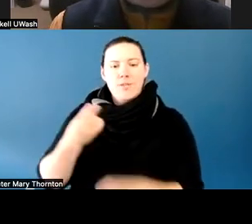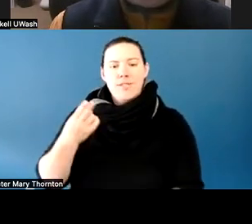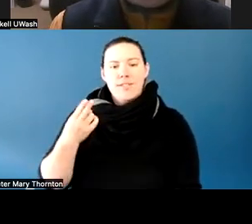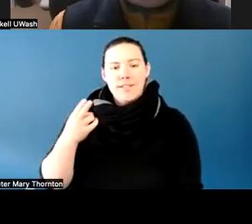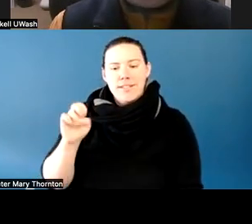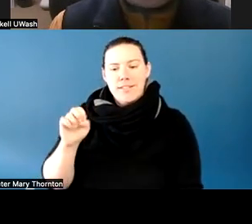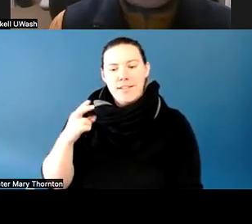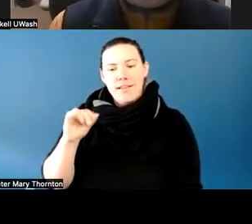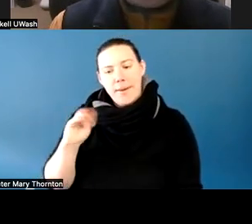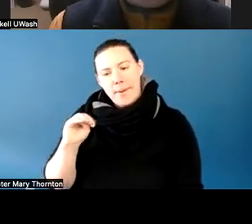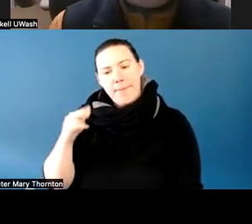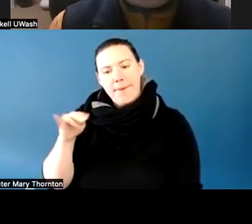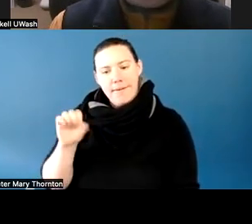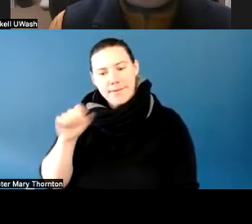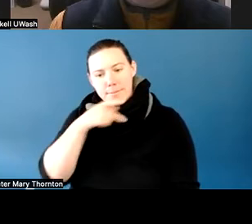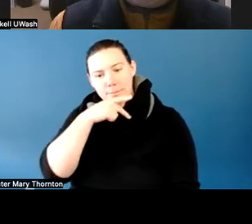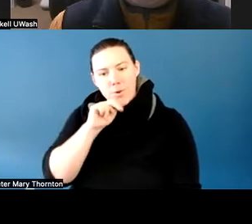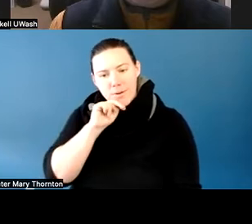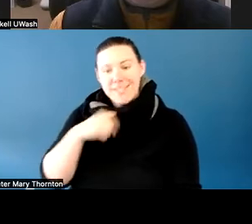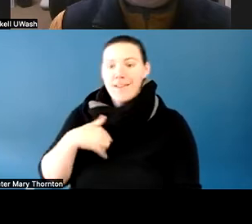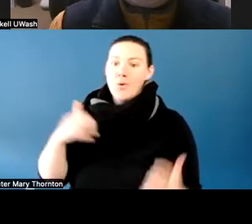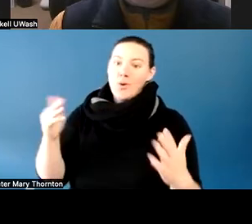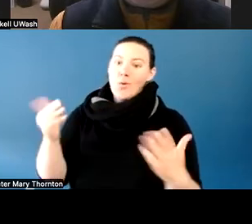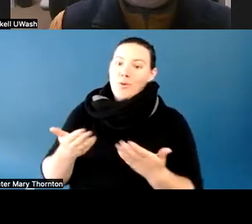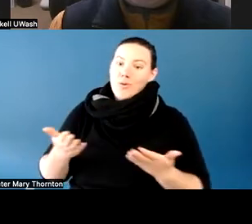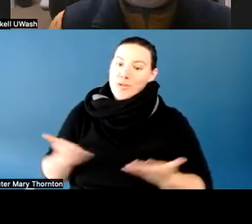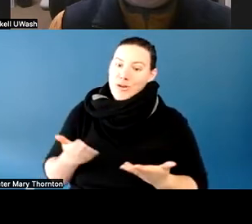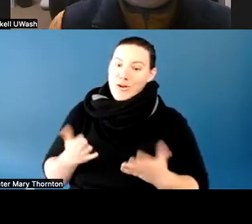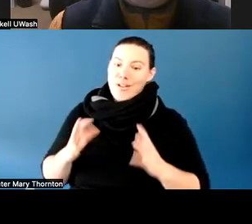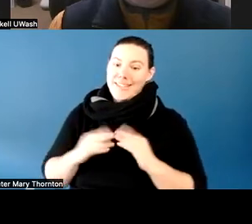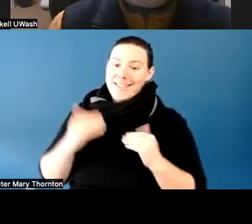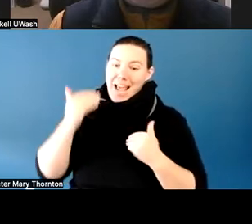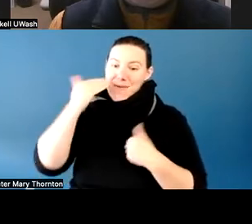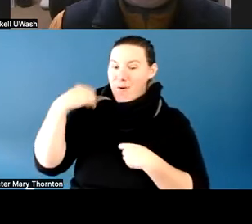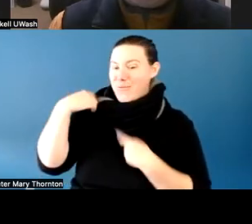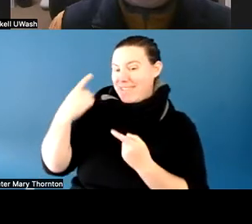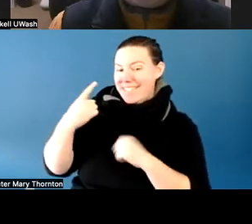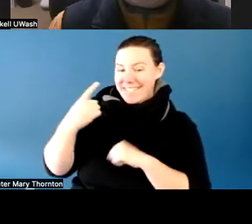You have had a ton of information over the last day and a half, and you're coasting here to the end.